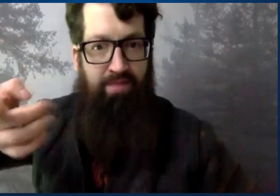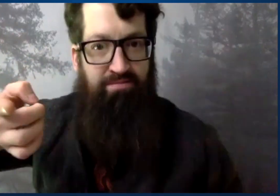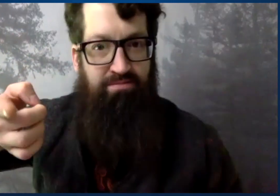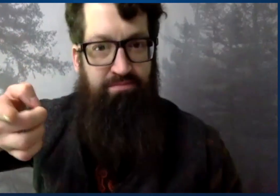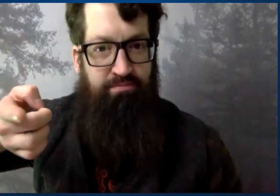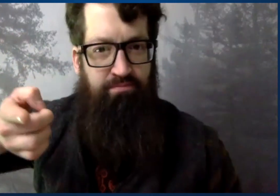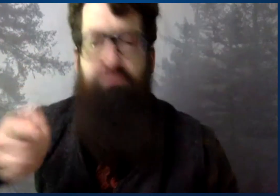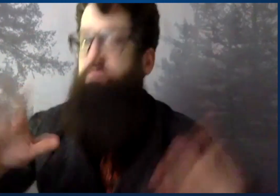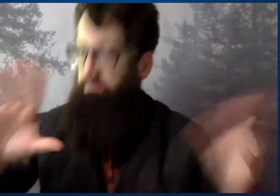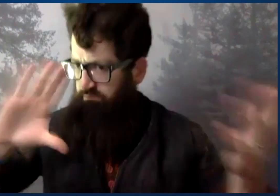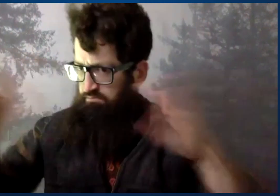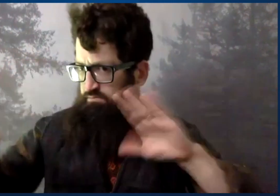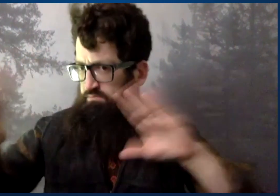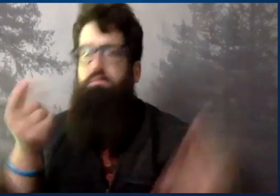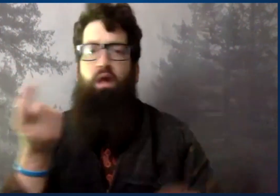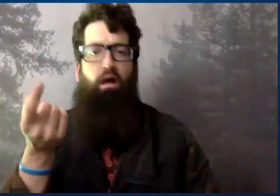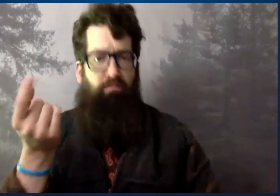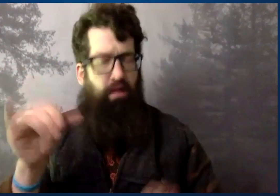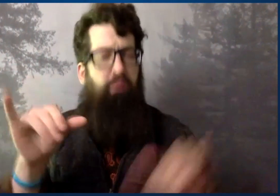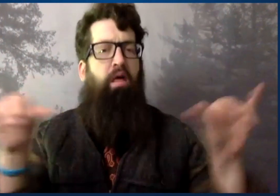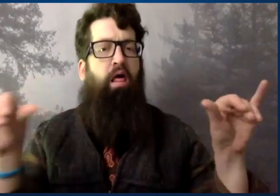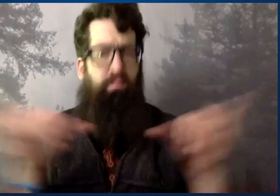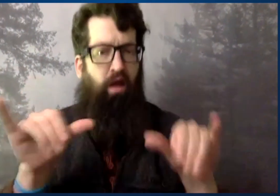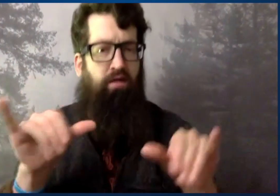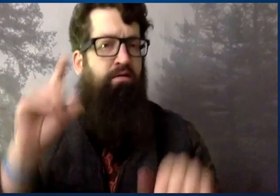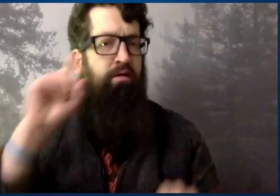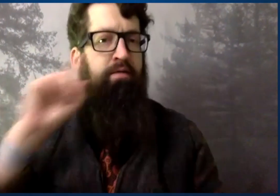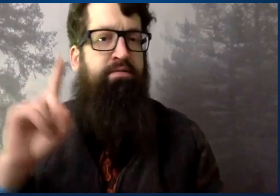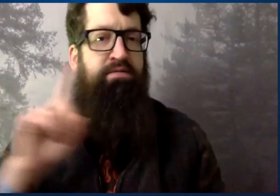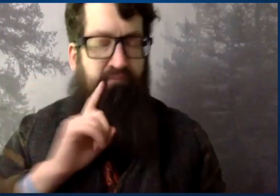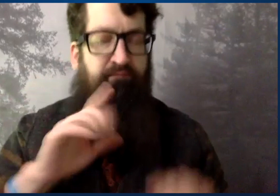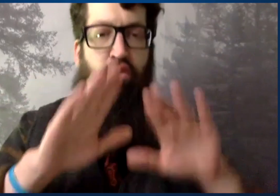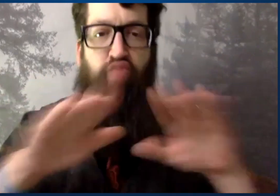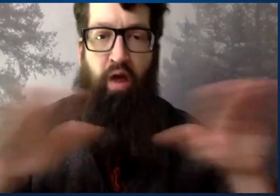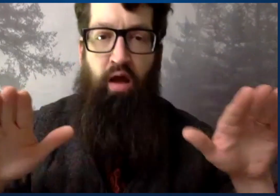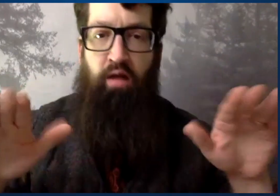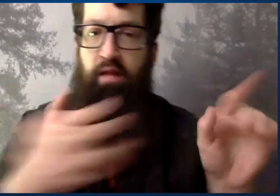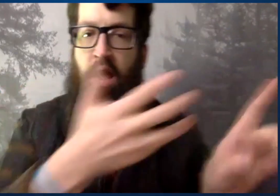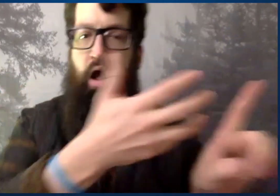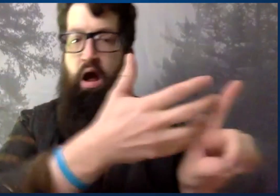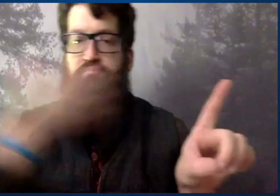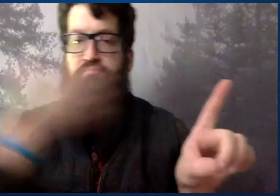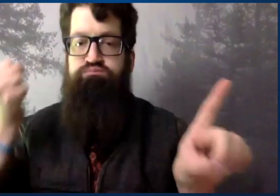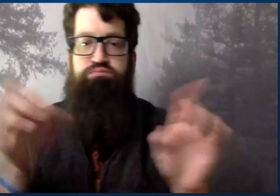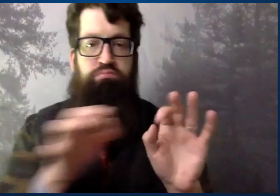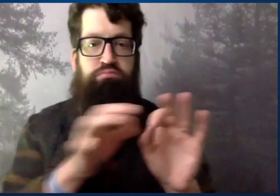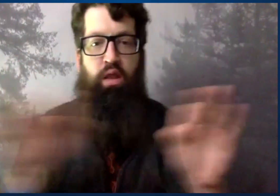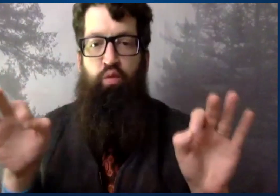It can't continue. It can't continue to run. So that like deaf children